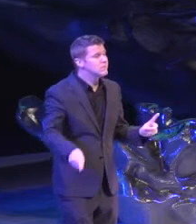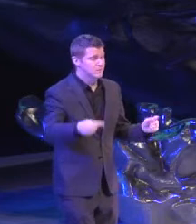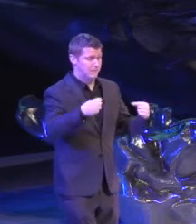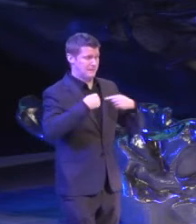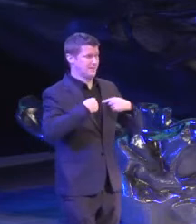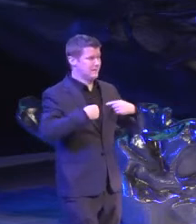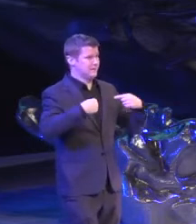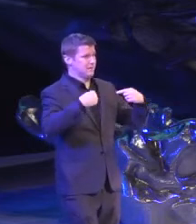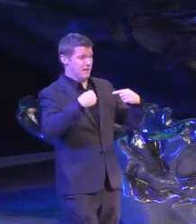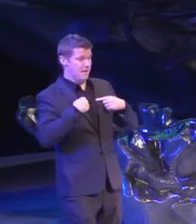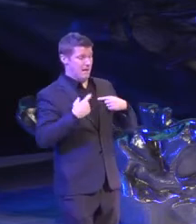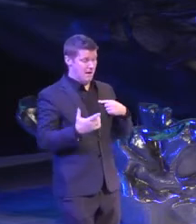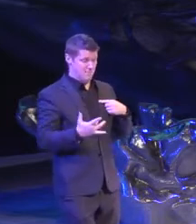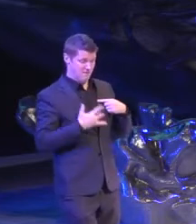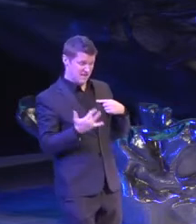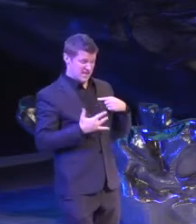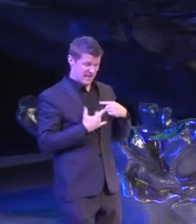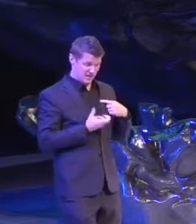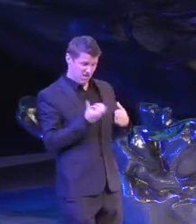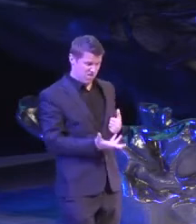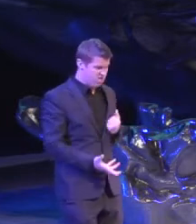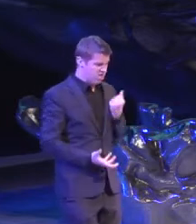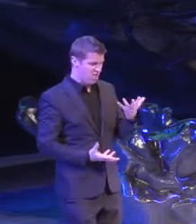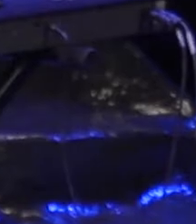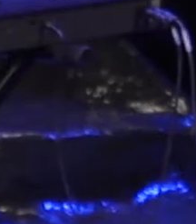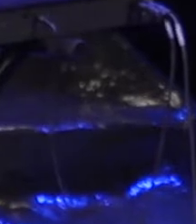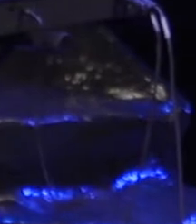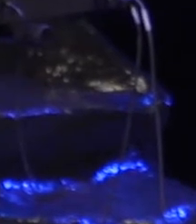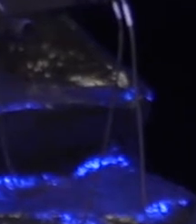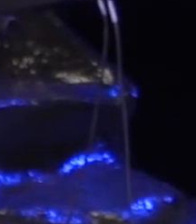That our speaking and fighting out here in the streets